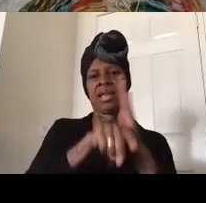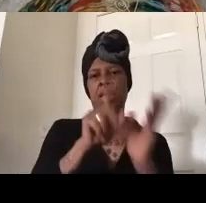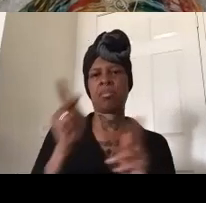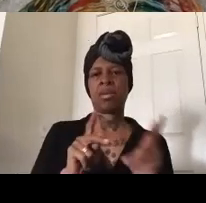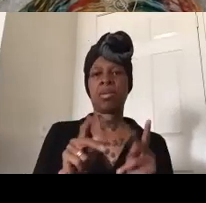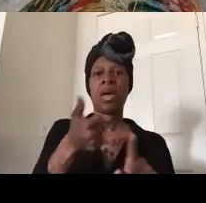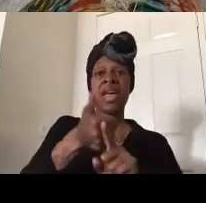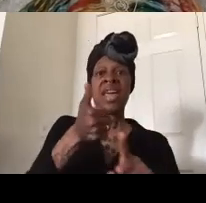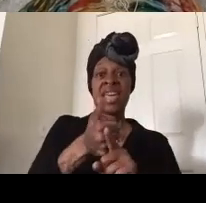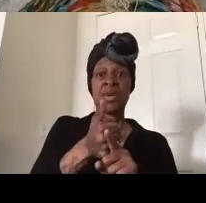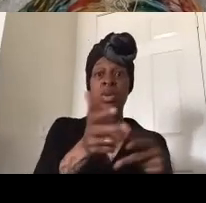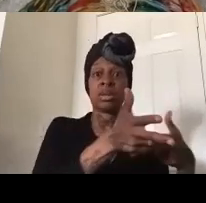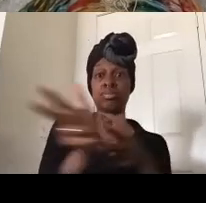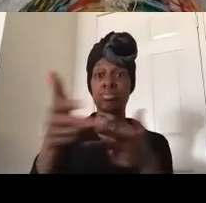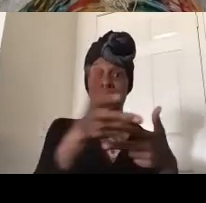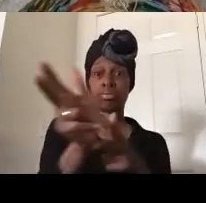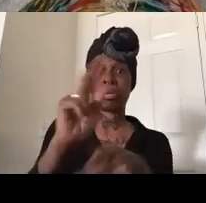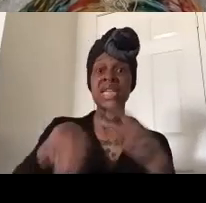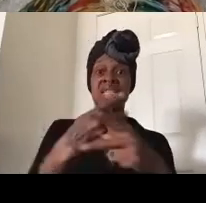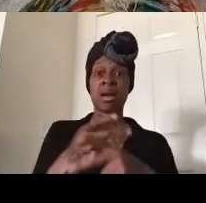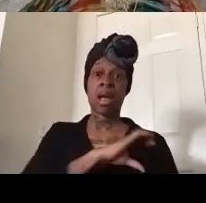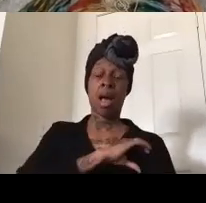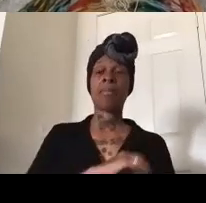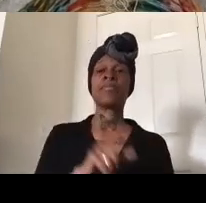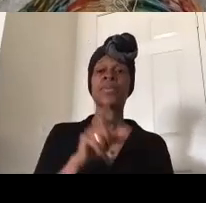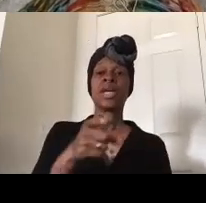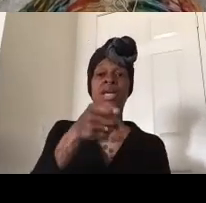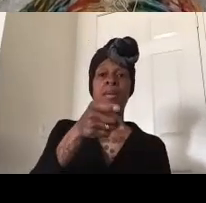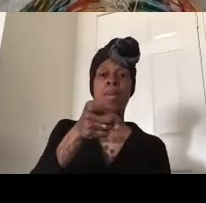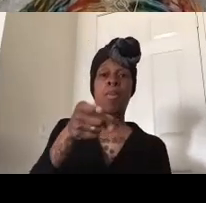two shootings resulting in one death you have steve